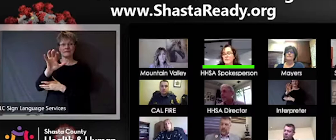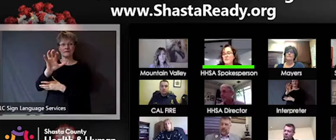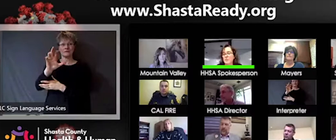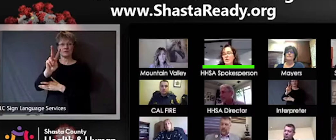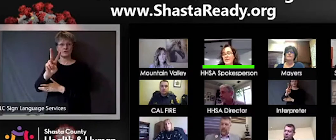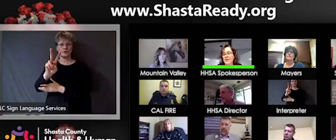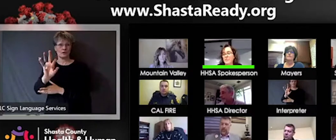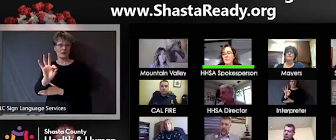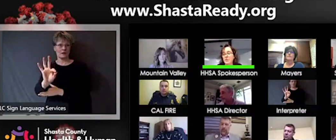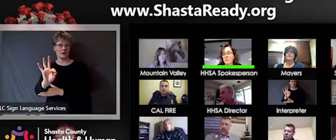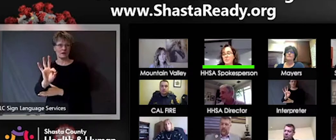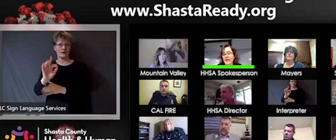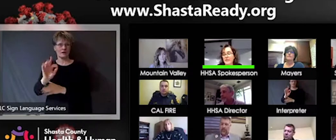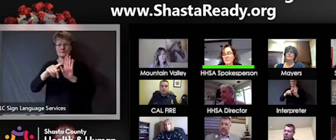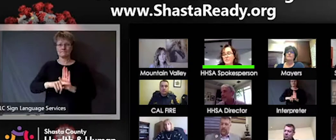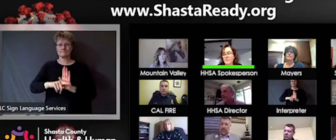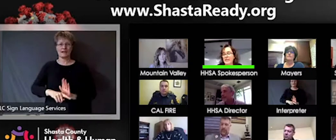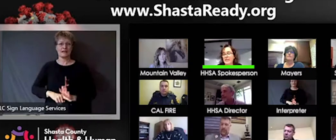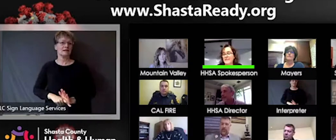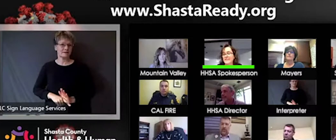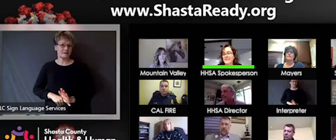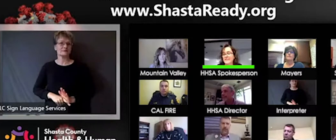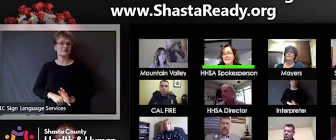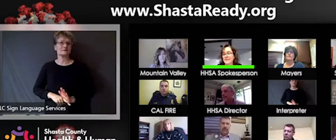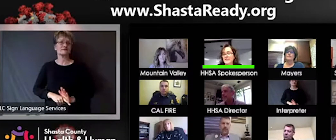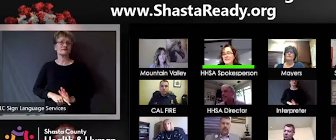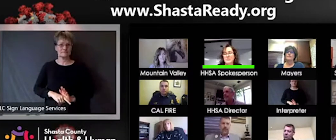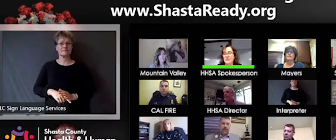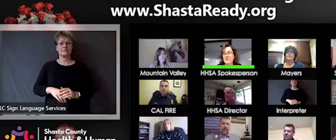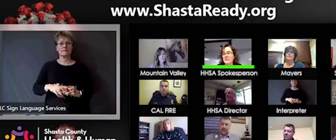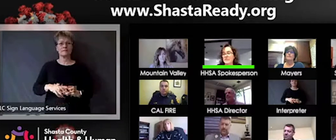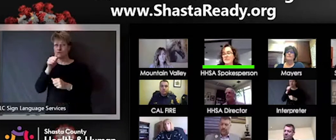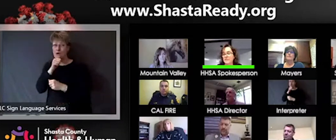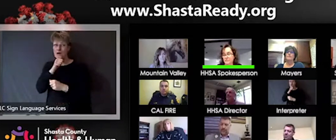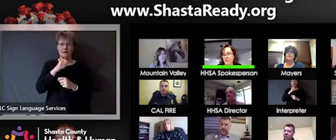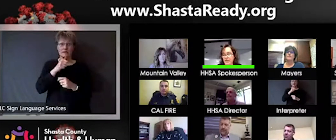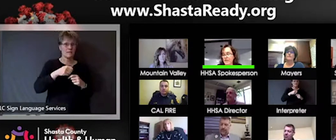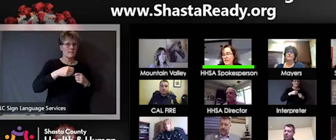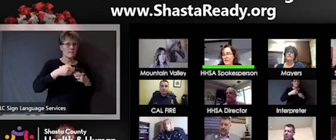Those are from private and public labs. and we had 67 yesterday.